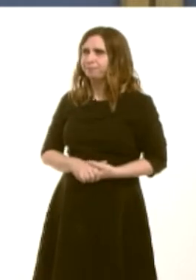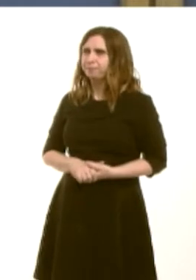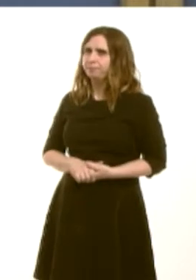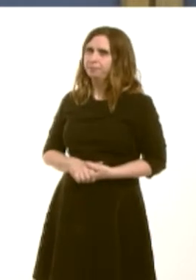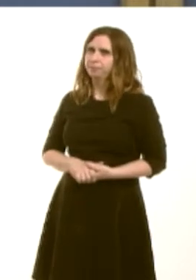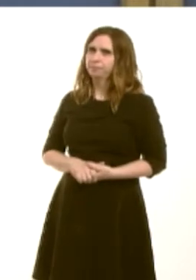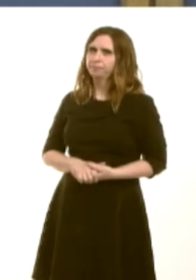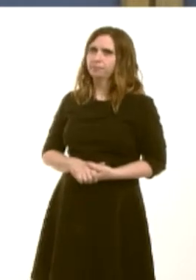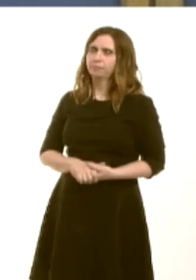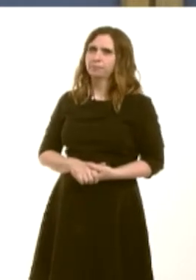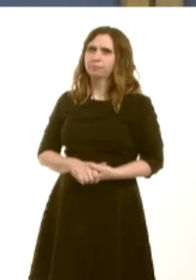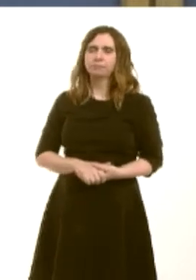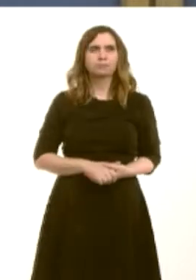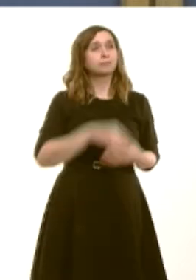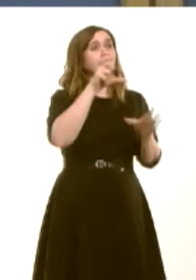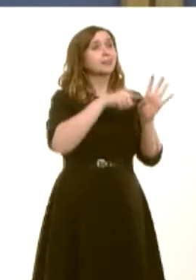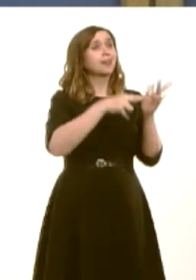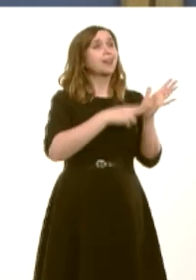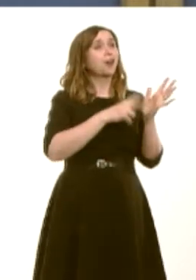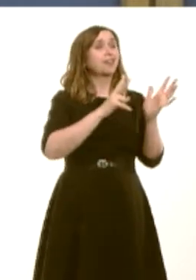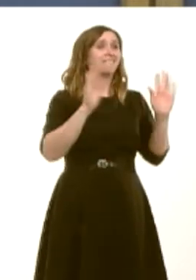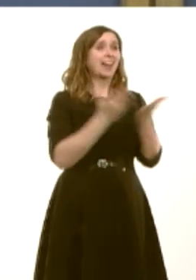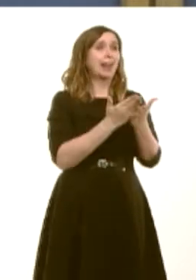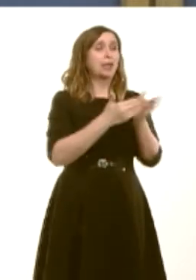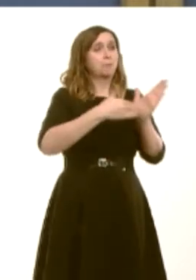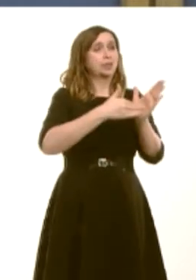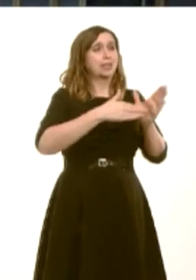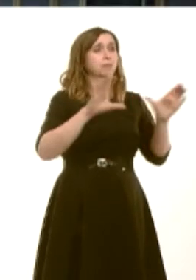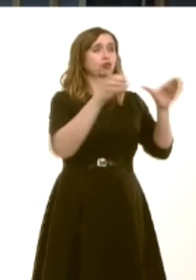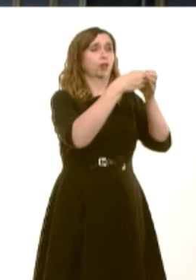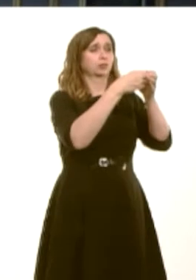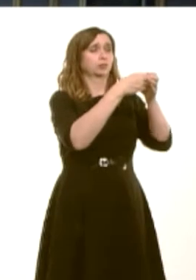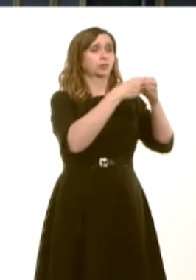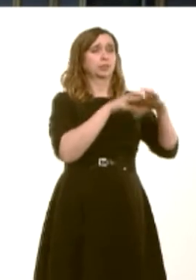Cynon valley museum trust was established to take over the running of the museum in